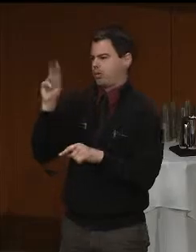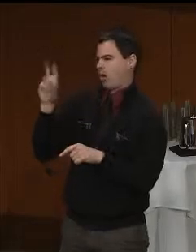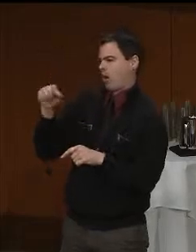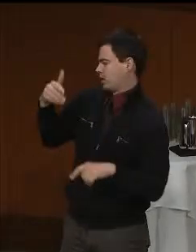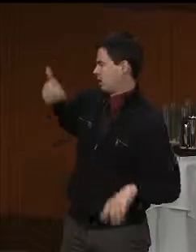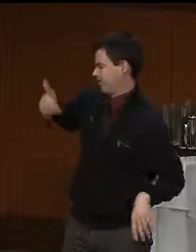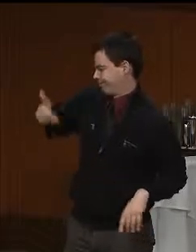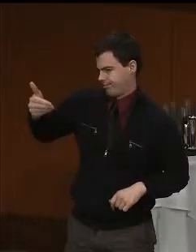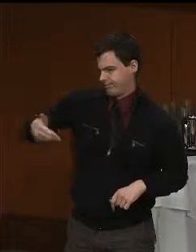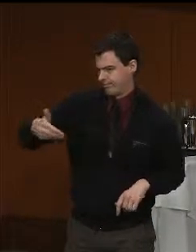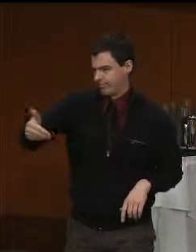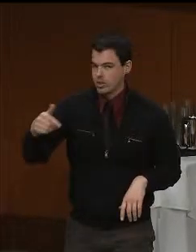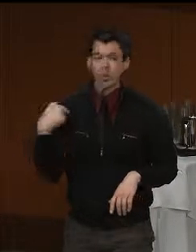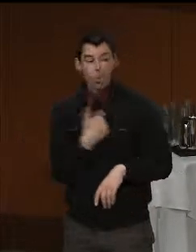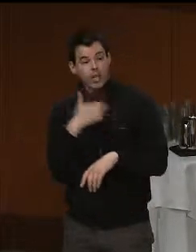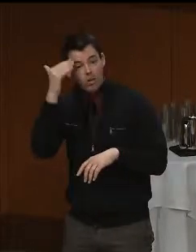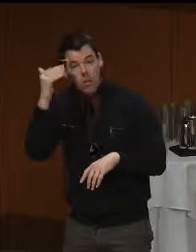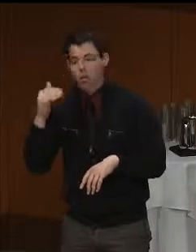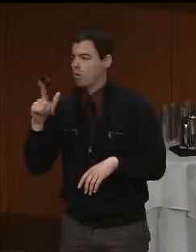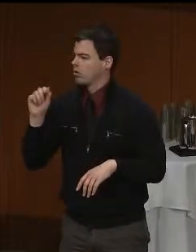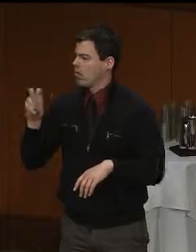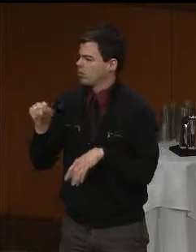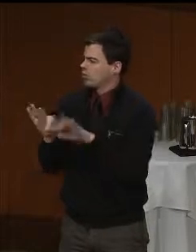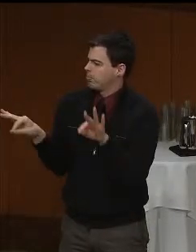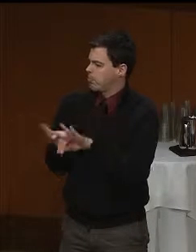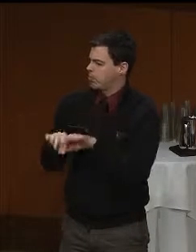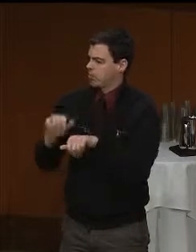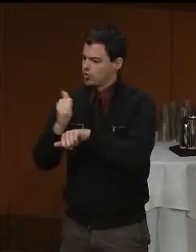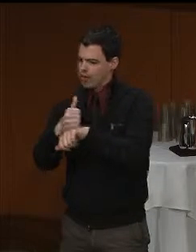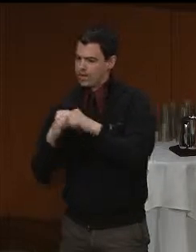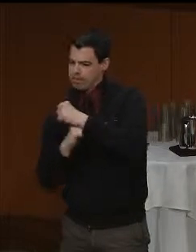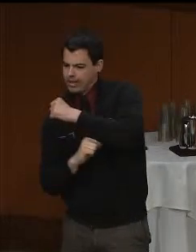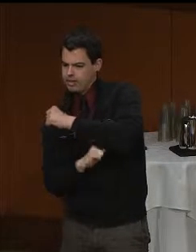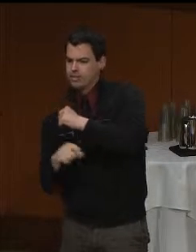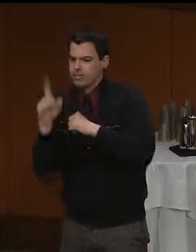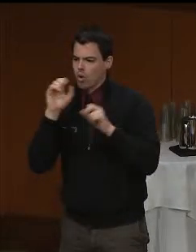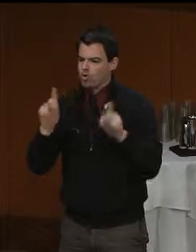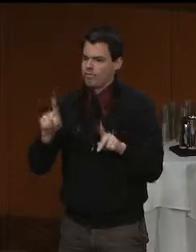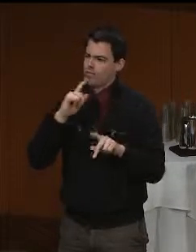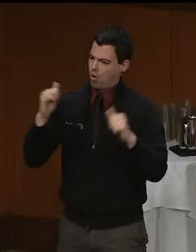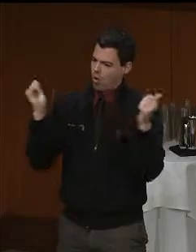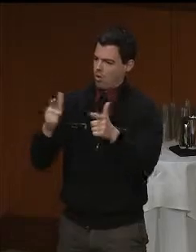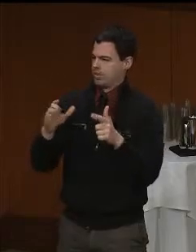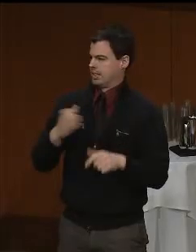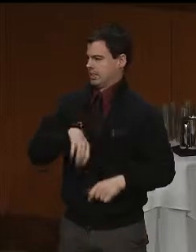they are to create the basis of access and opportunity for all of our citizens.